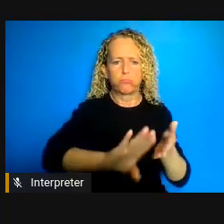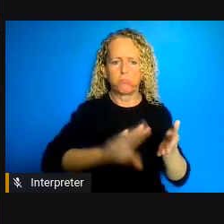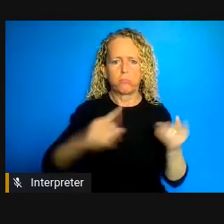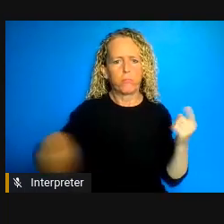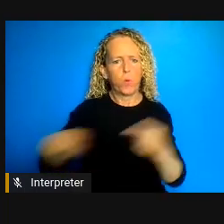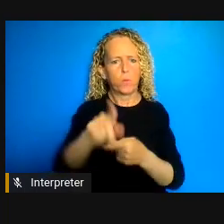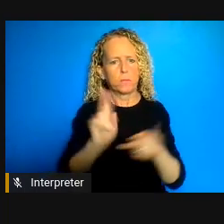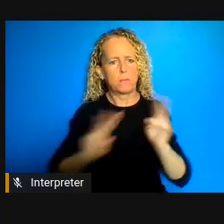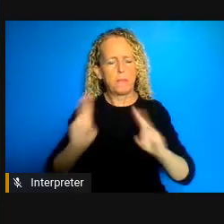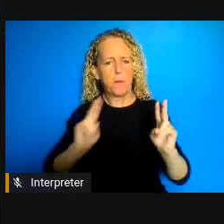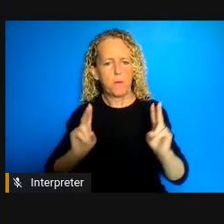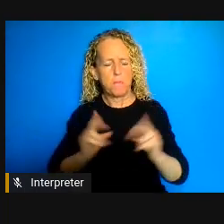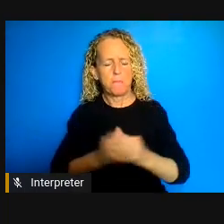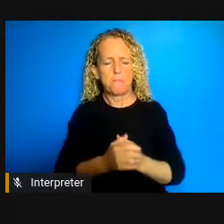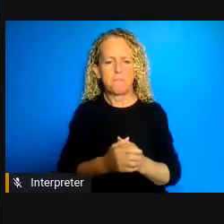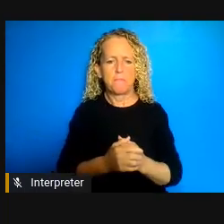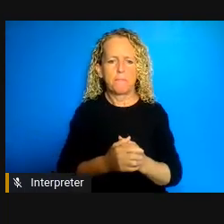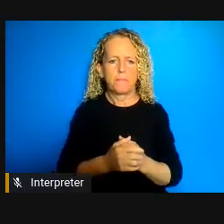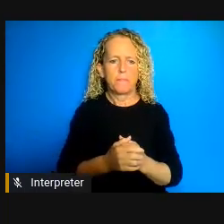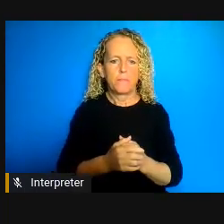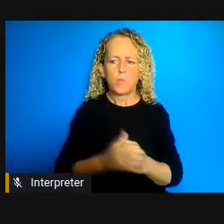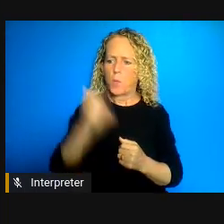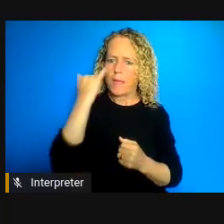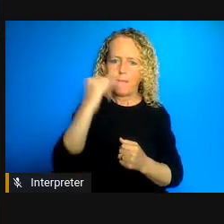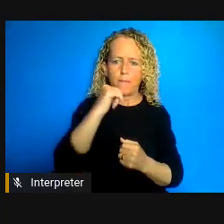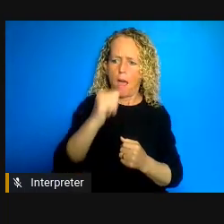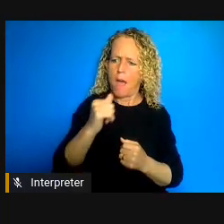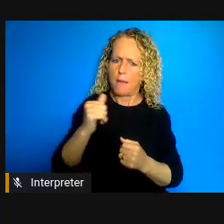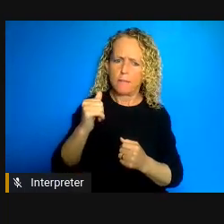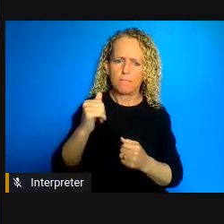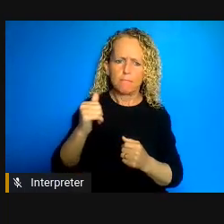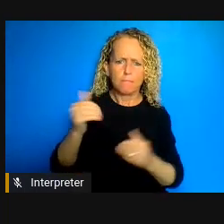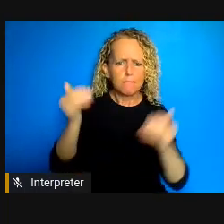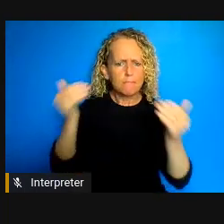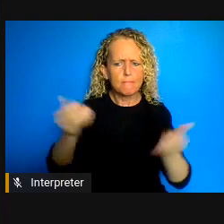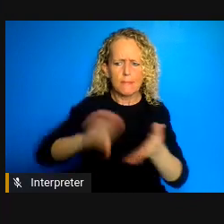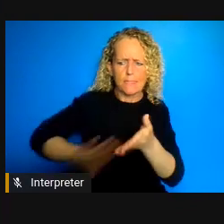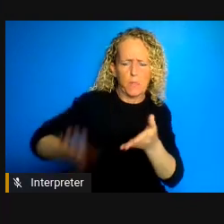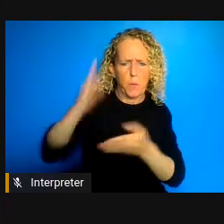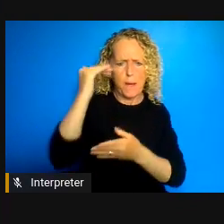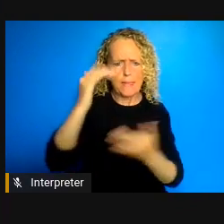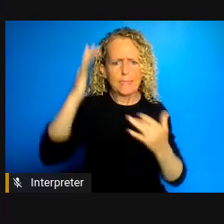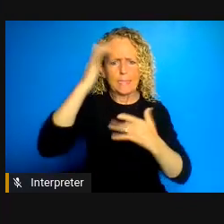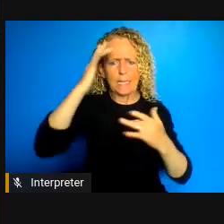consequences of this resistance has been quite a dramatic in terms of lives and